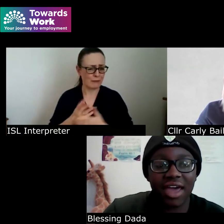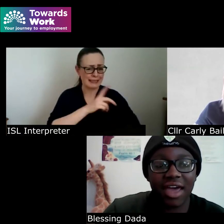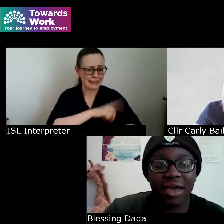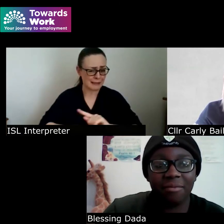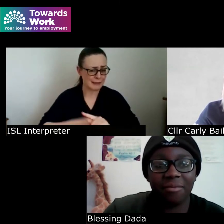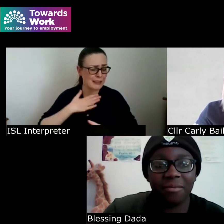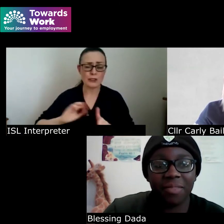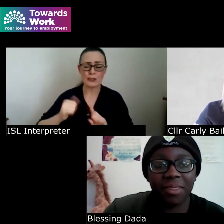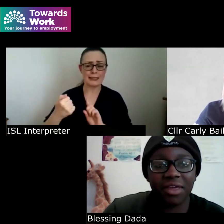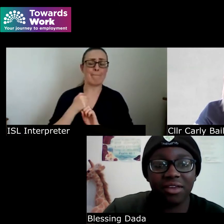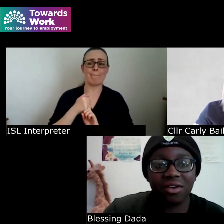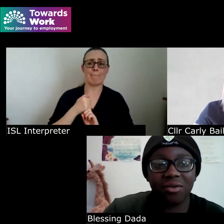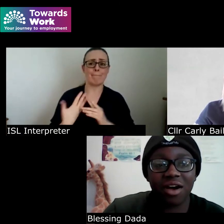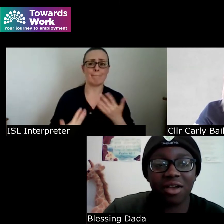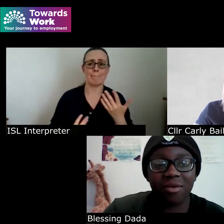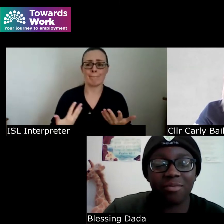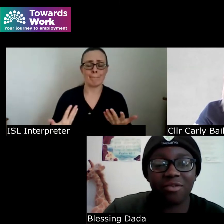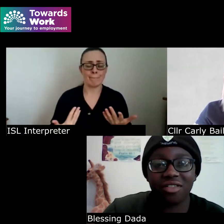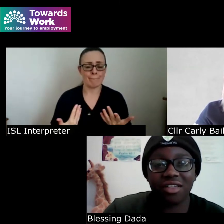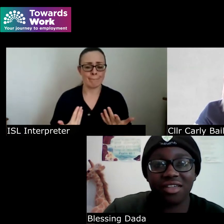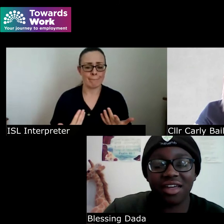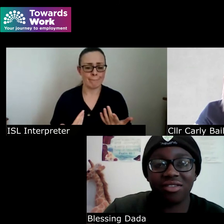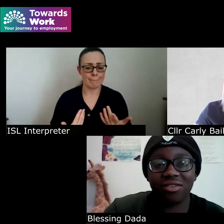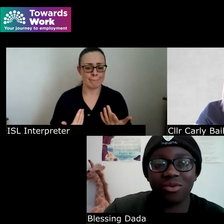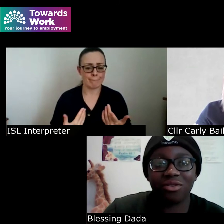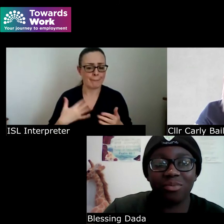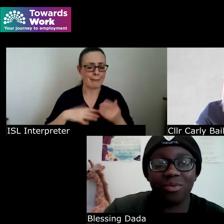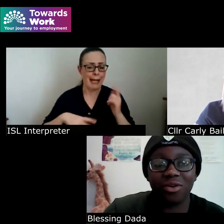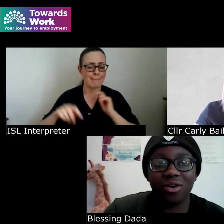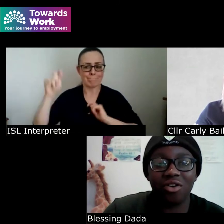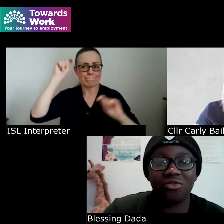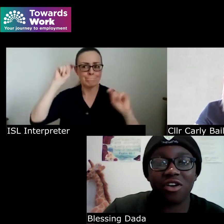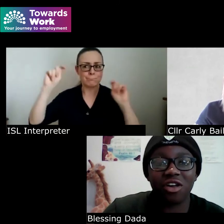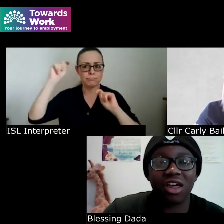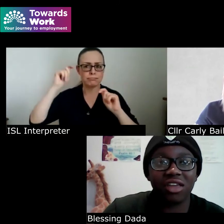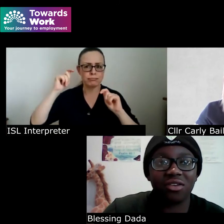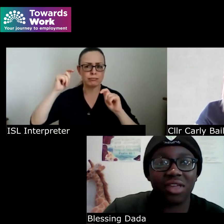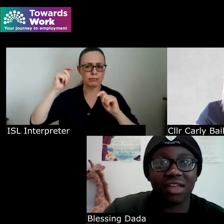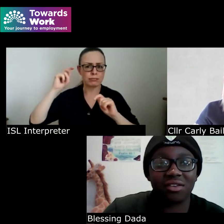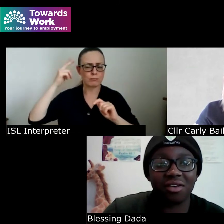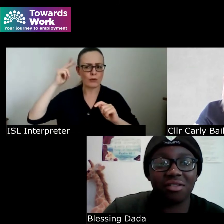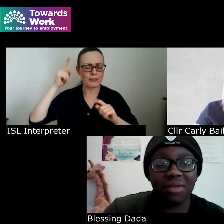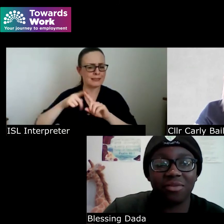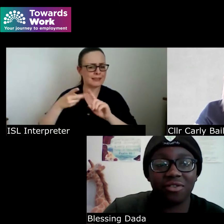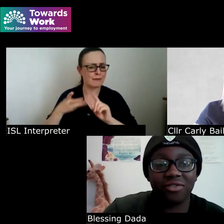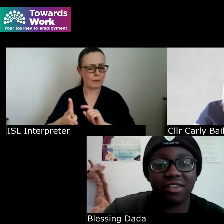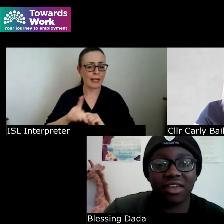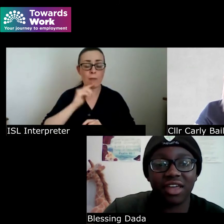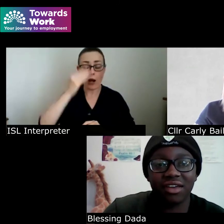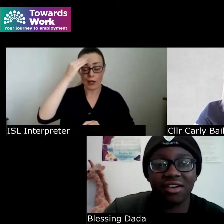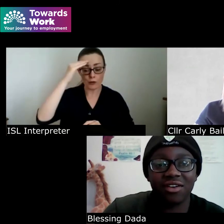and you know I process things in the world but overall I know that there is people fighting